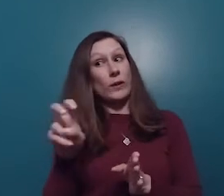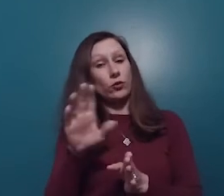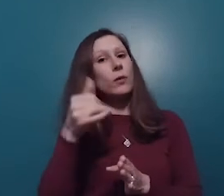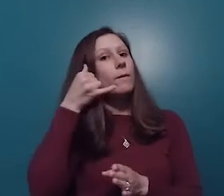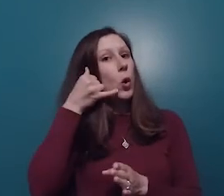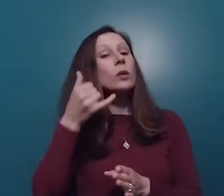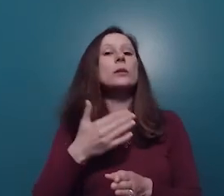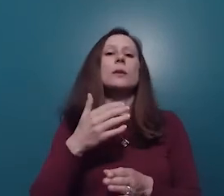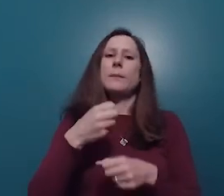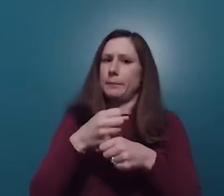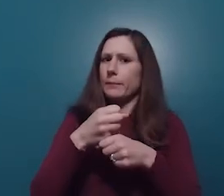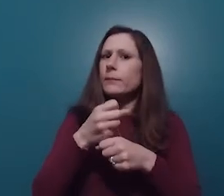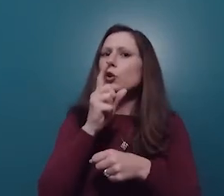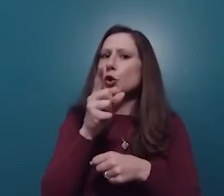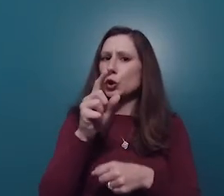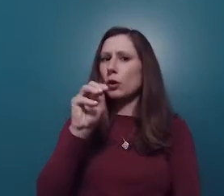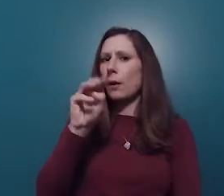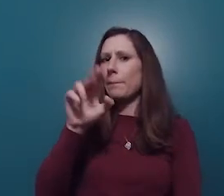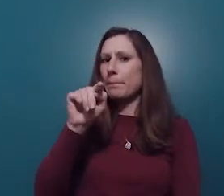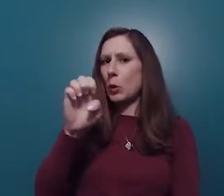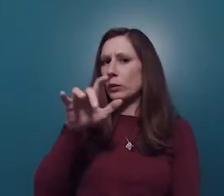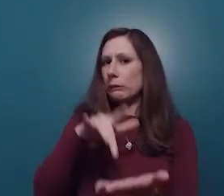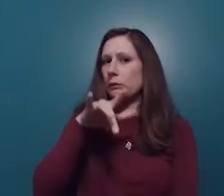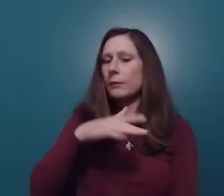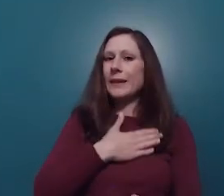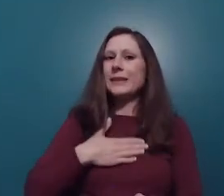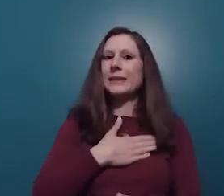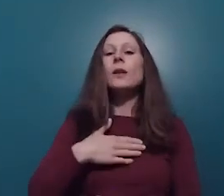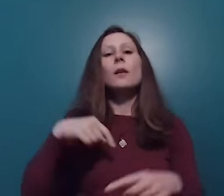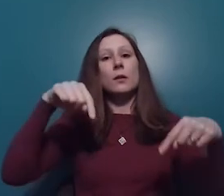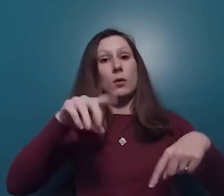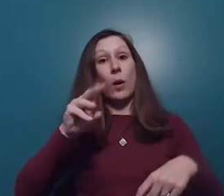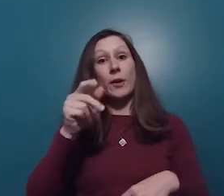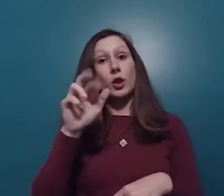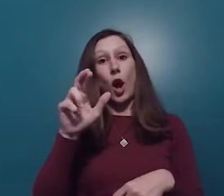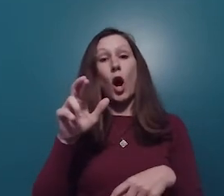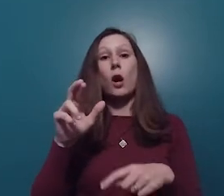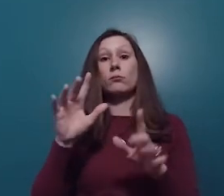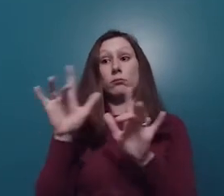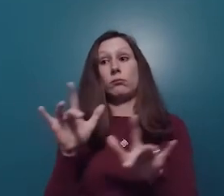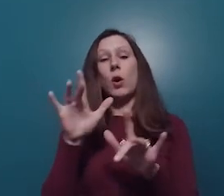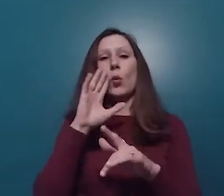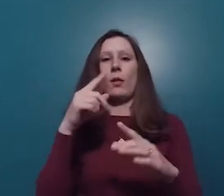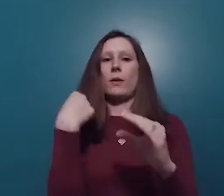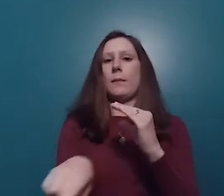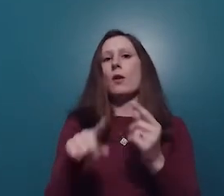you're switching to your phone, make sure to mute your phone. A recording of this webinar will be emailed to you, so you